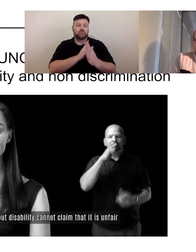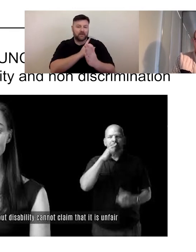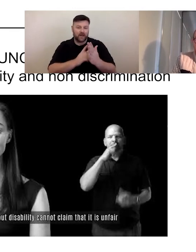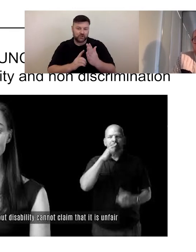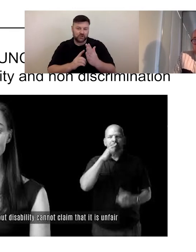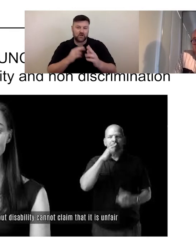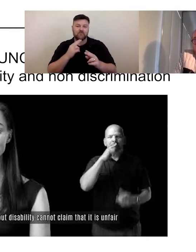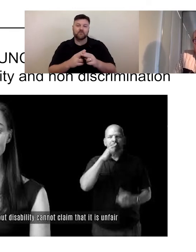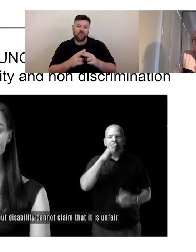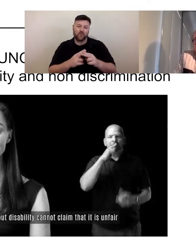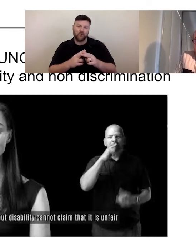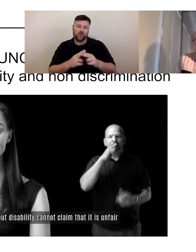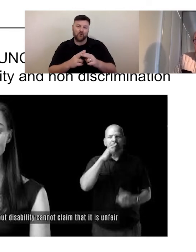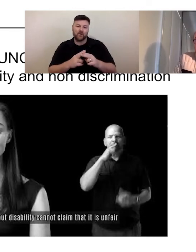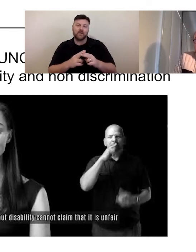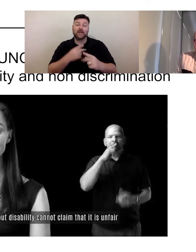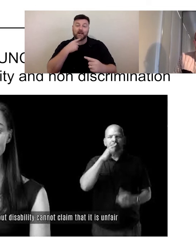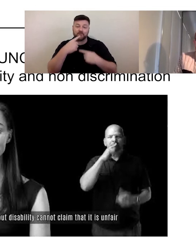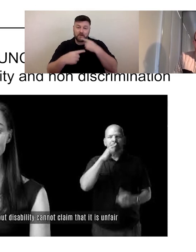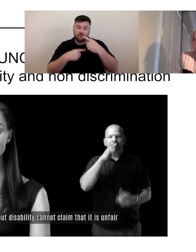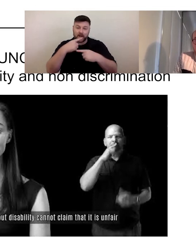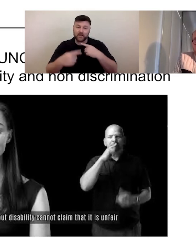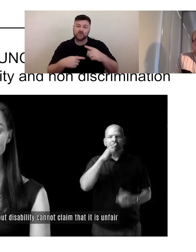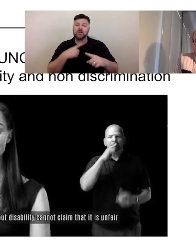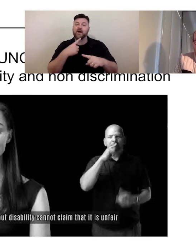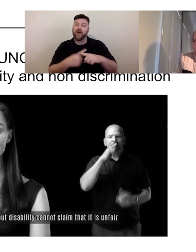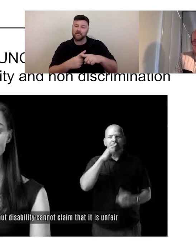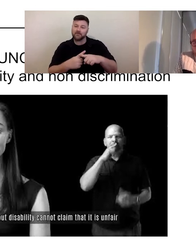information and for some people.